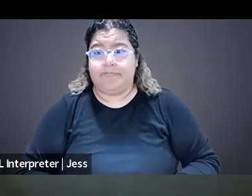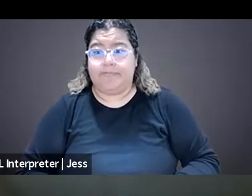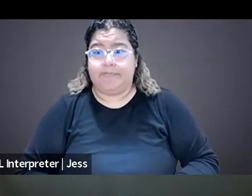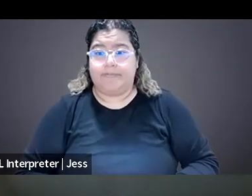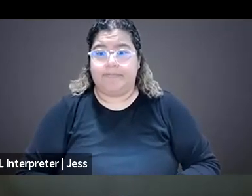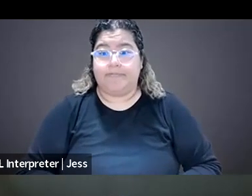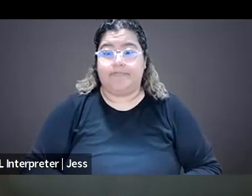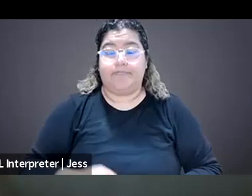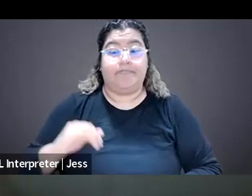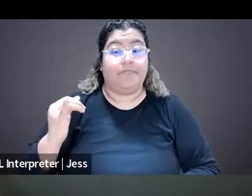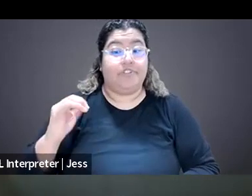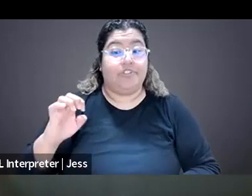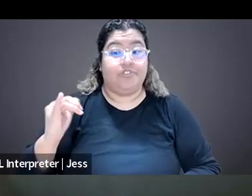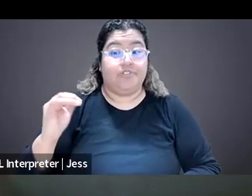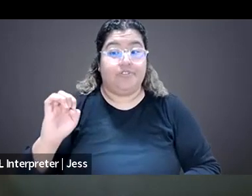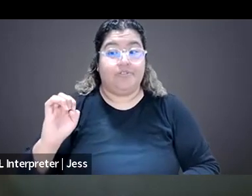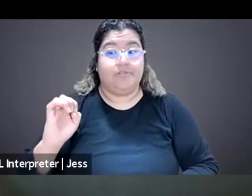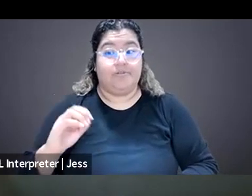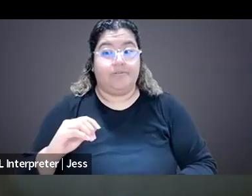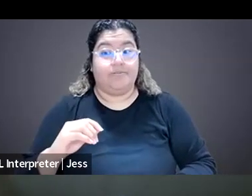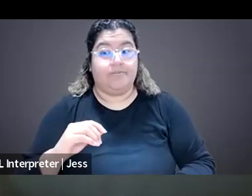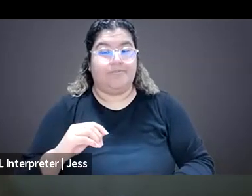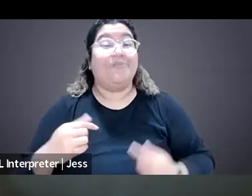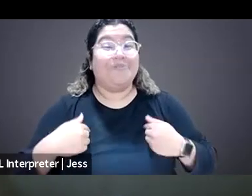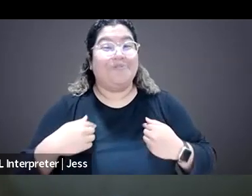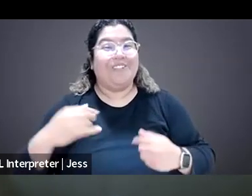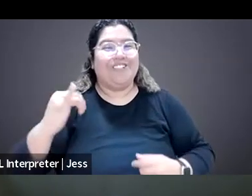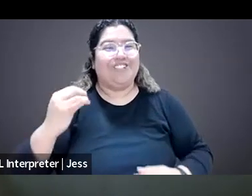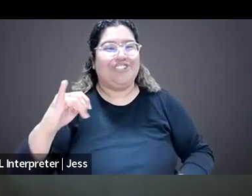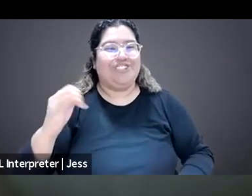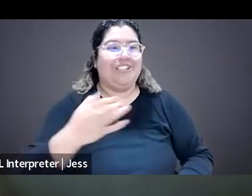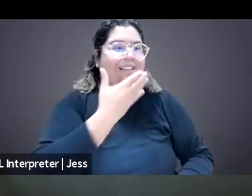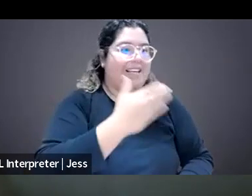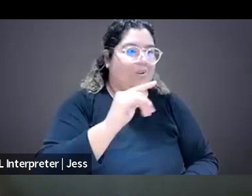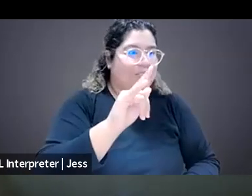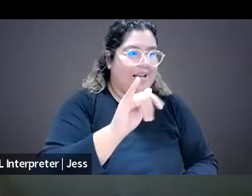I wanna add to that, thank you. This is Jeje. Thank you, Taylor, for everything that you said,